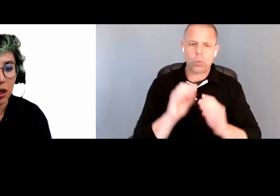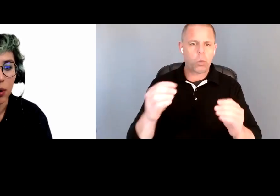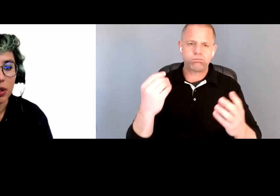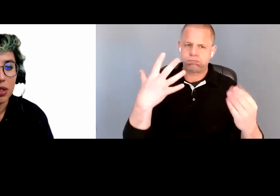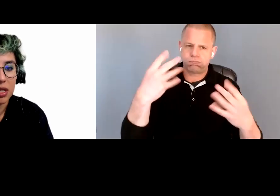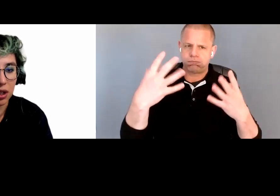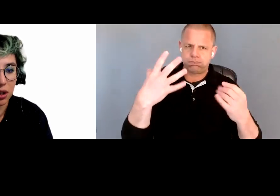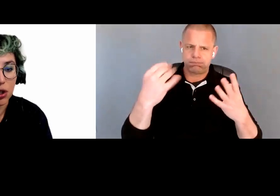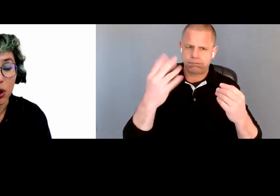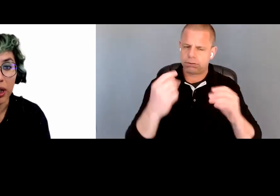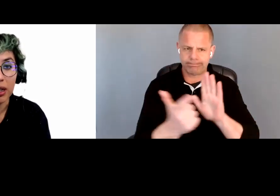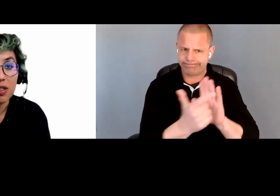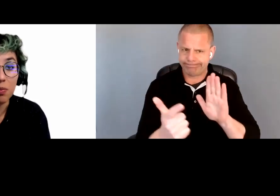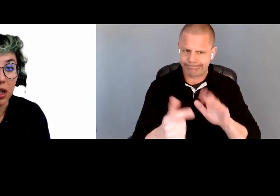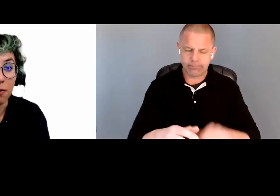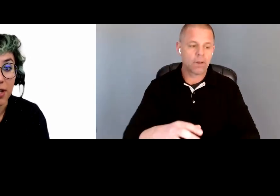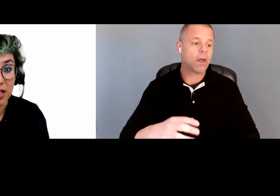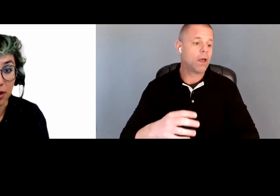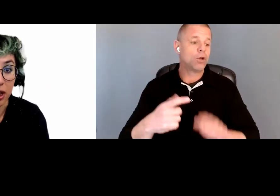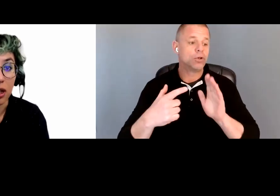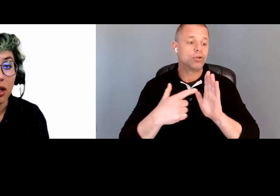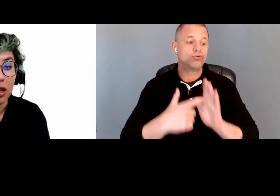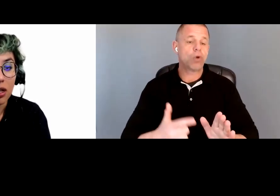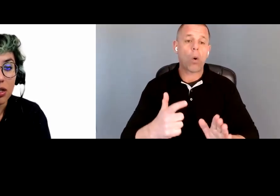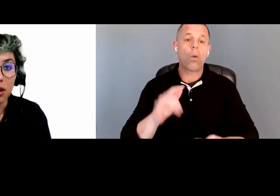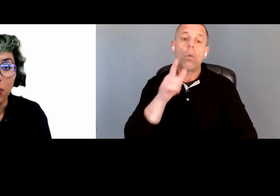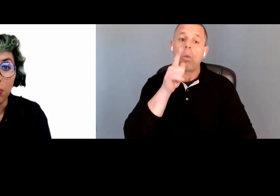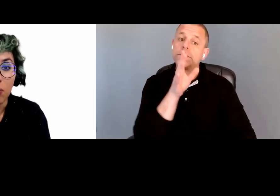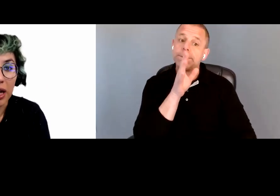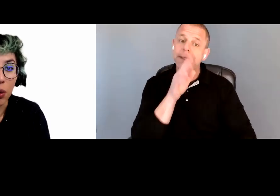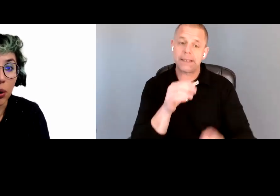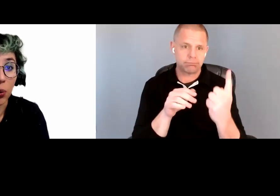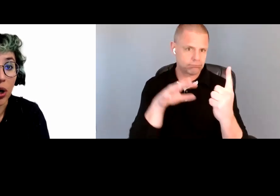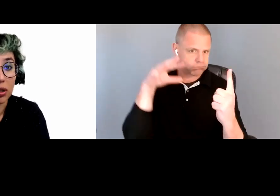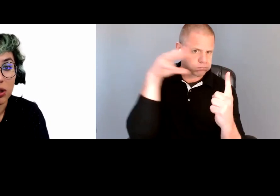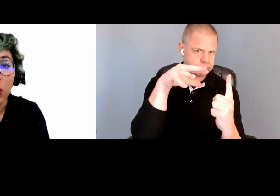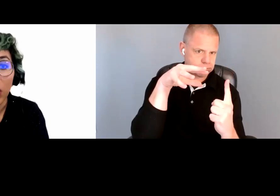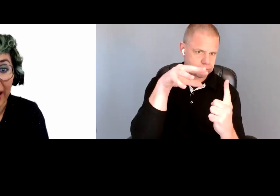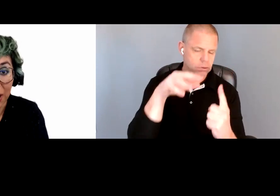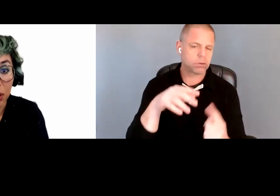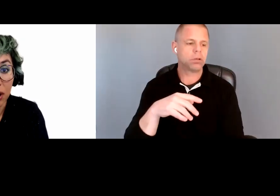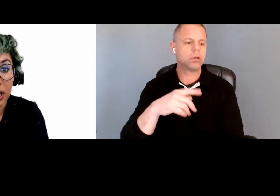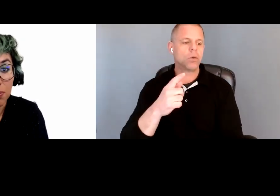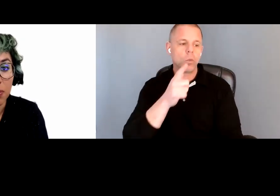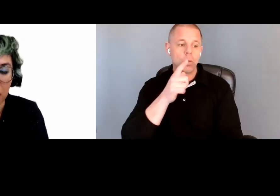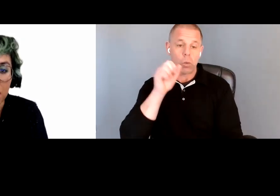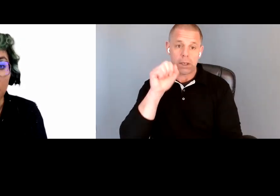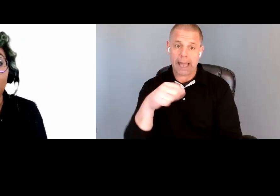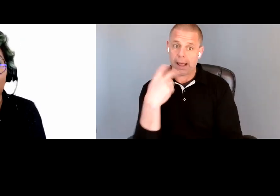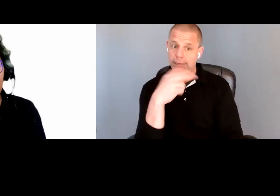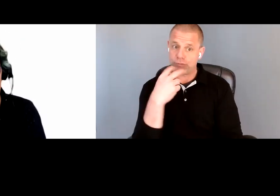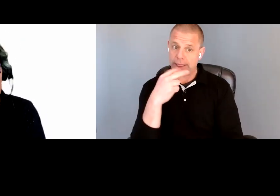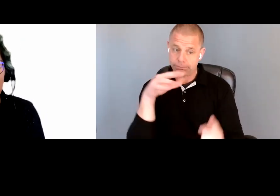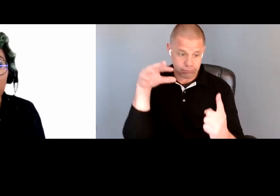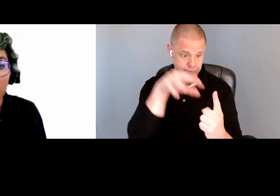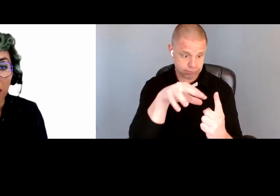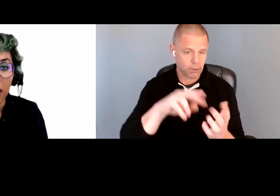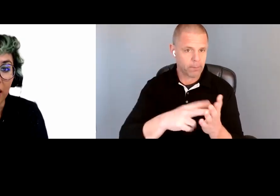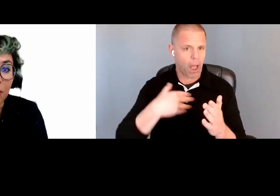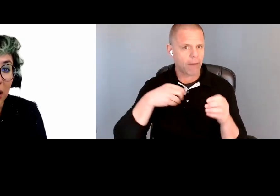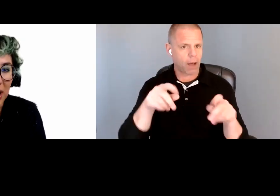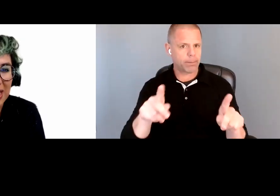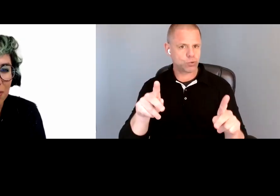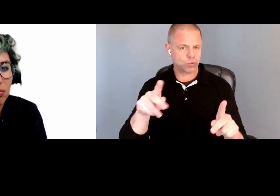You want to consider showing the speaker visibly. So anyone who can read lips will do it. And maybe